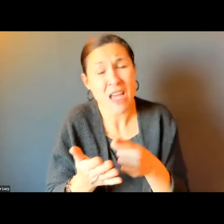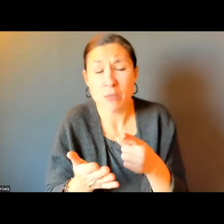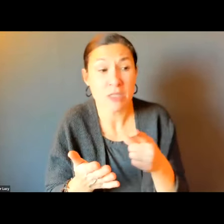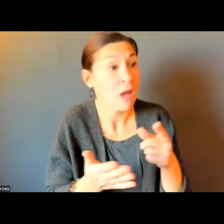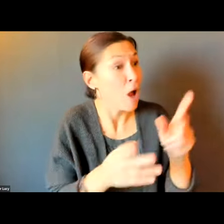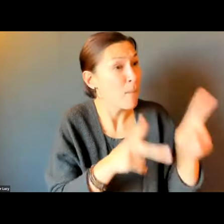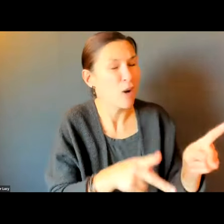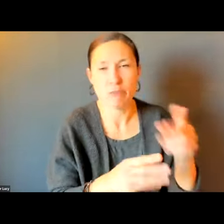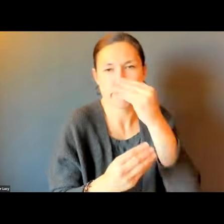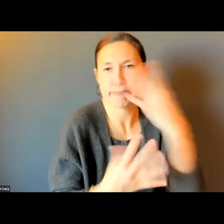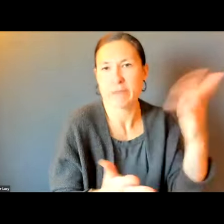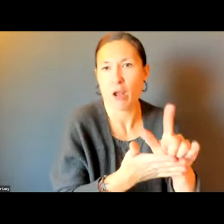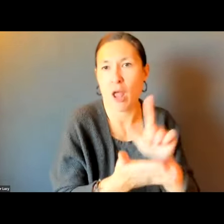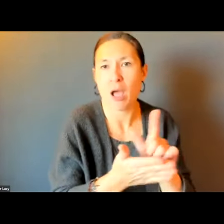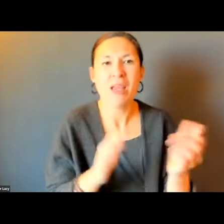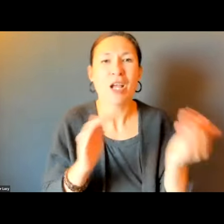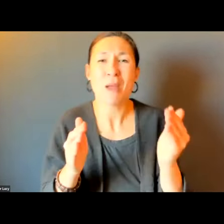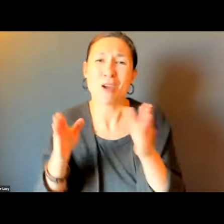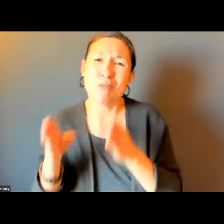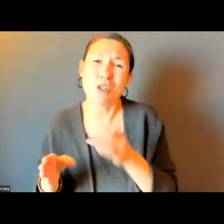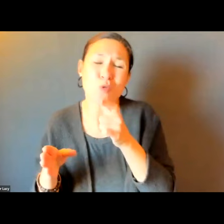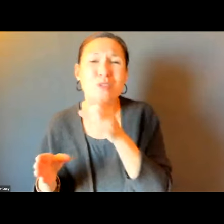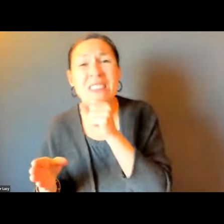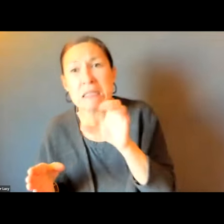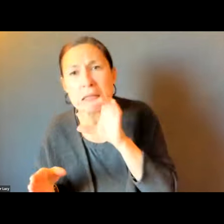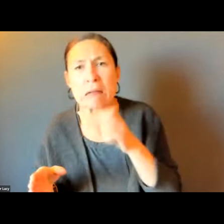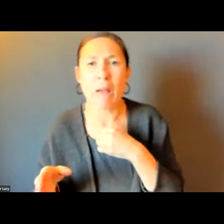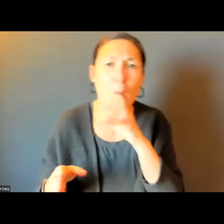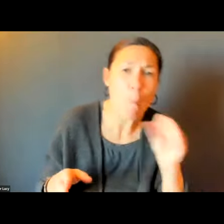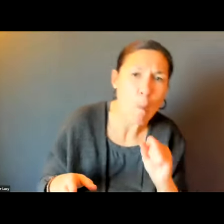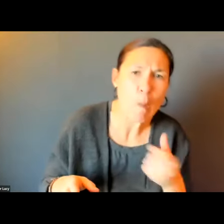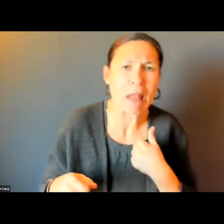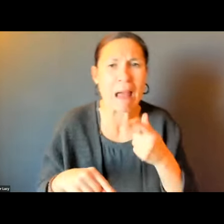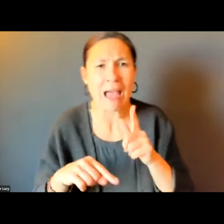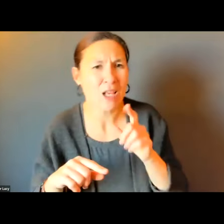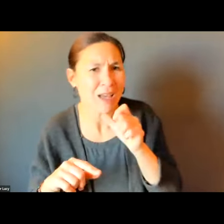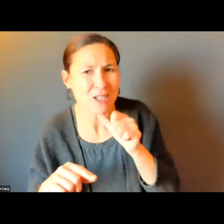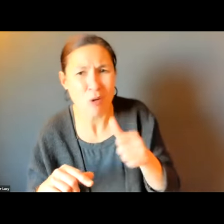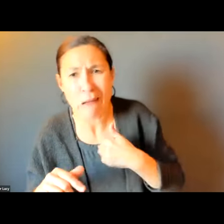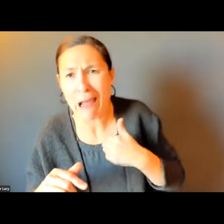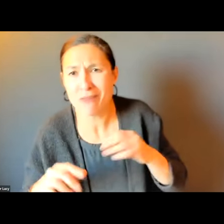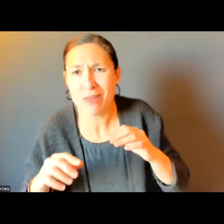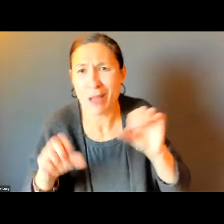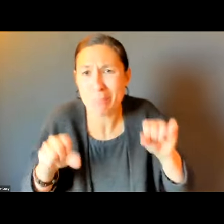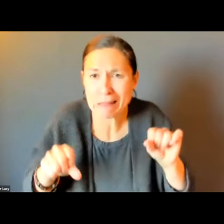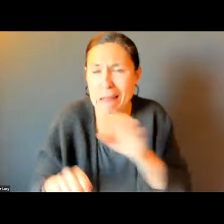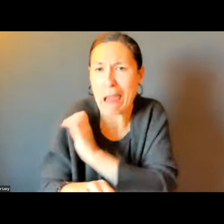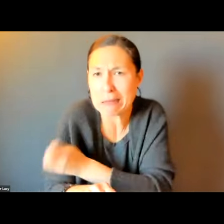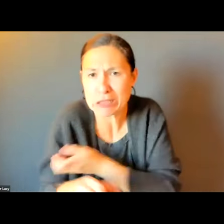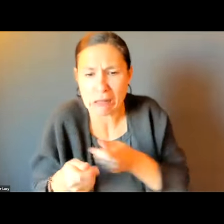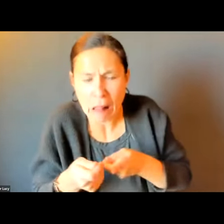IDENTIFY WHO IS THE SENIOR UNABLE TO DO THIS OR A DIS ABLED PERSON OR MAYBE THEY ARE A